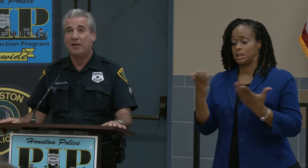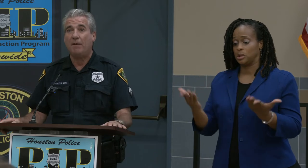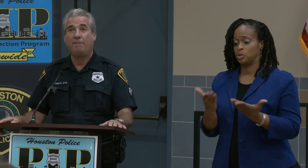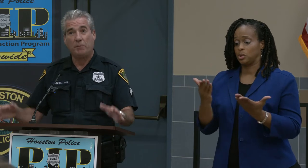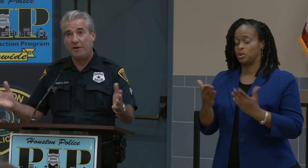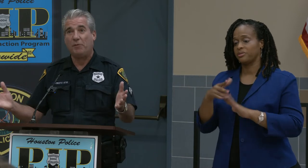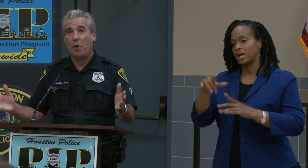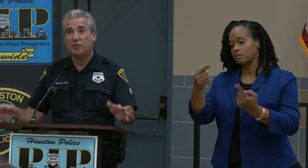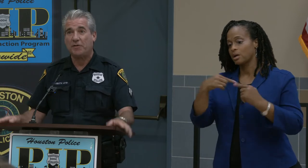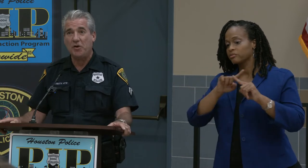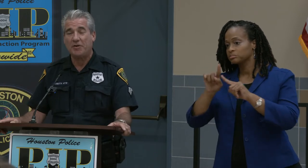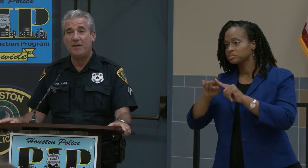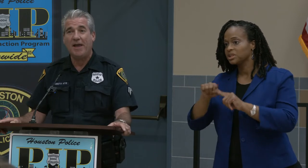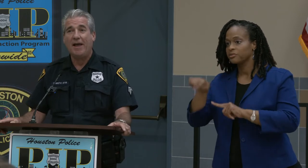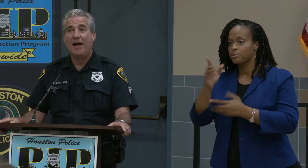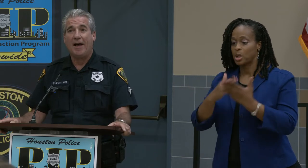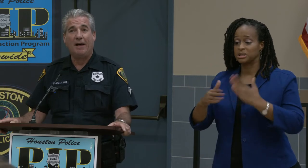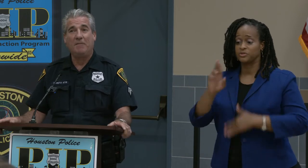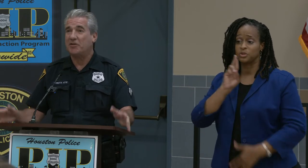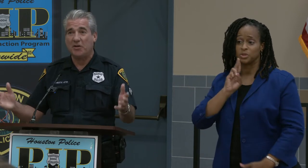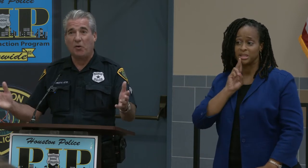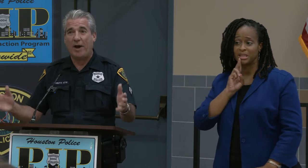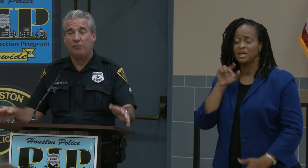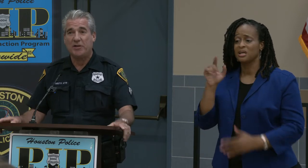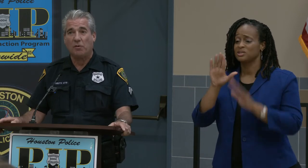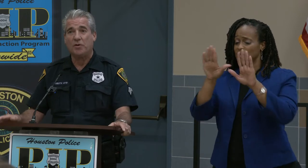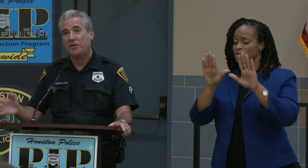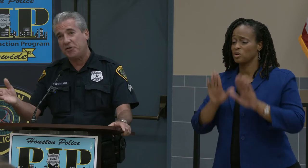come from different parts of Houston. This is a great resource and the Chief